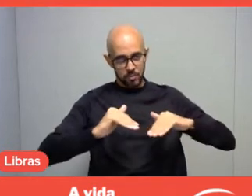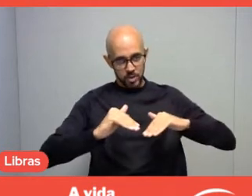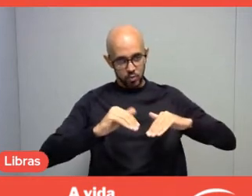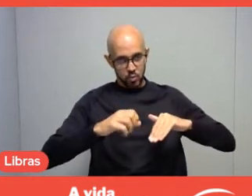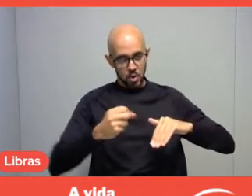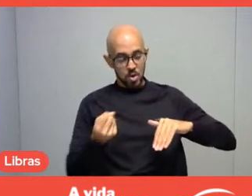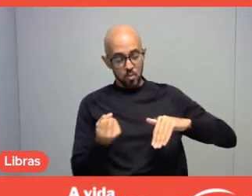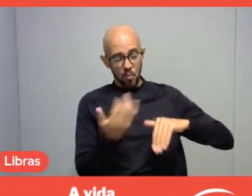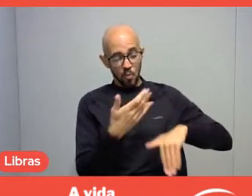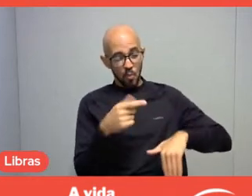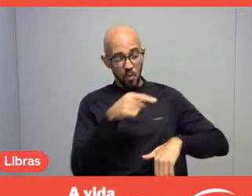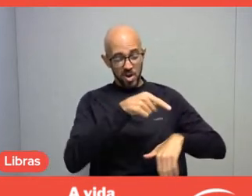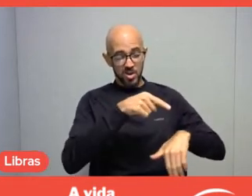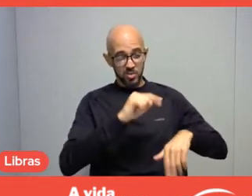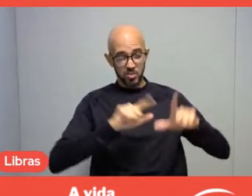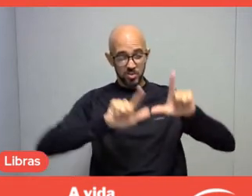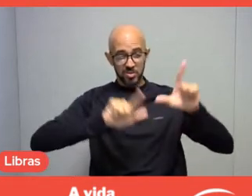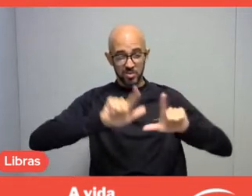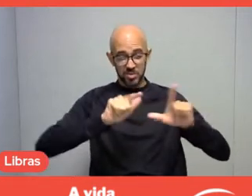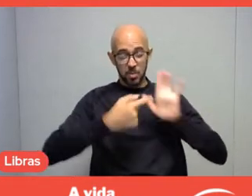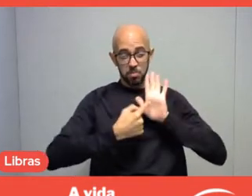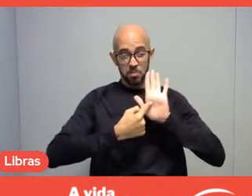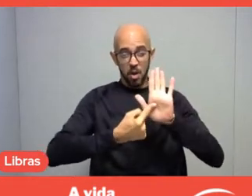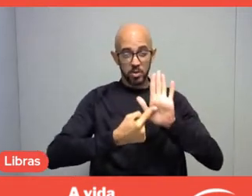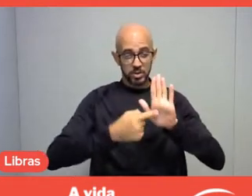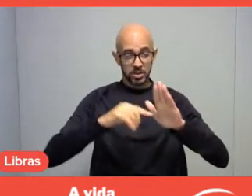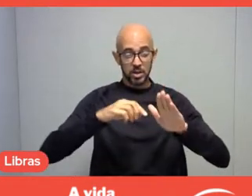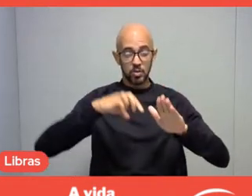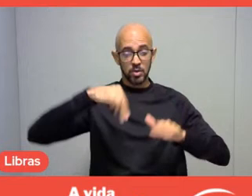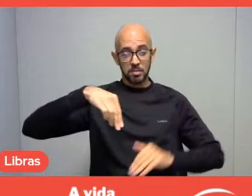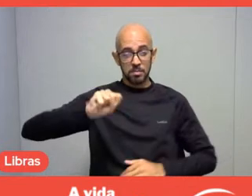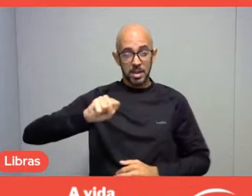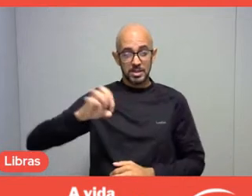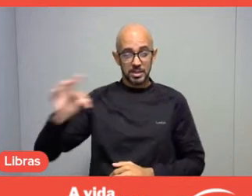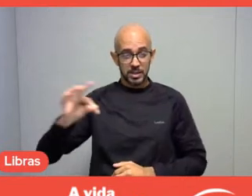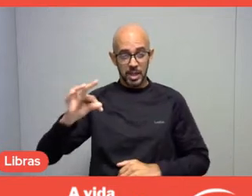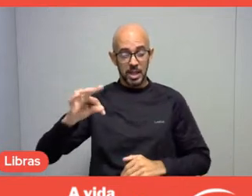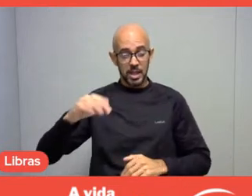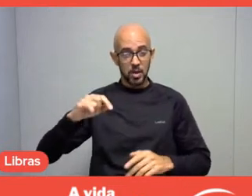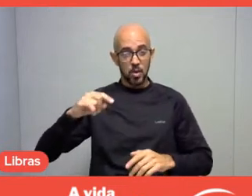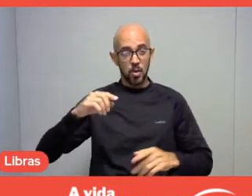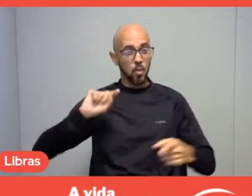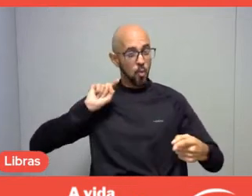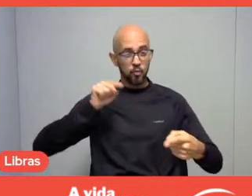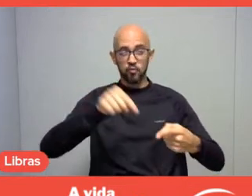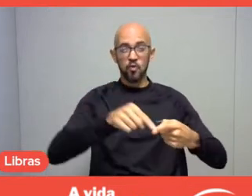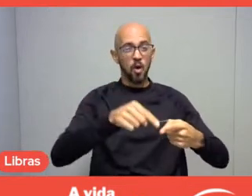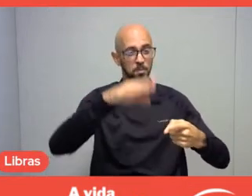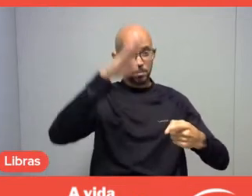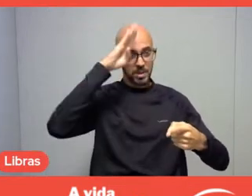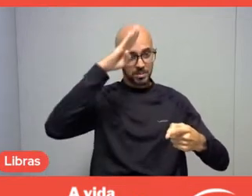the main focus is on the camps which they refer to as invasion,